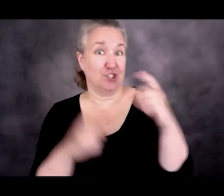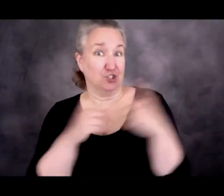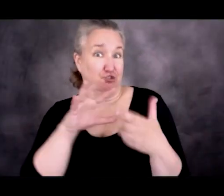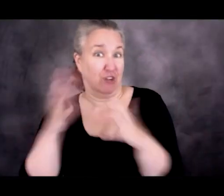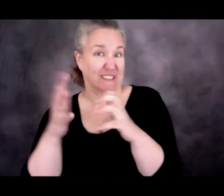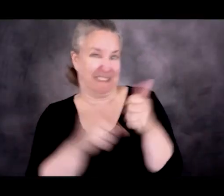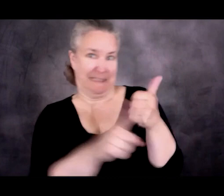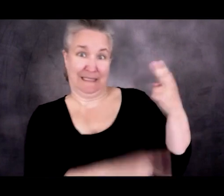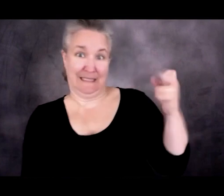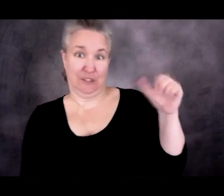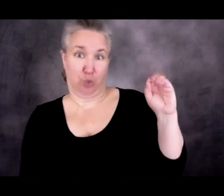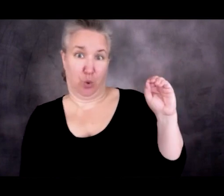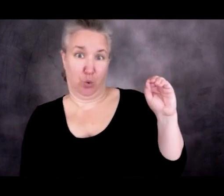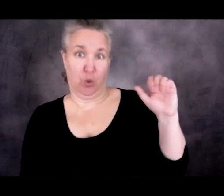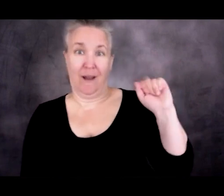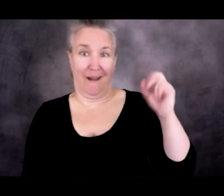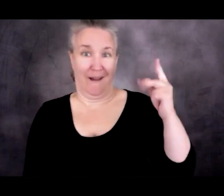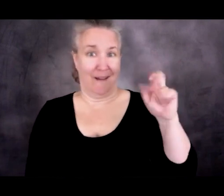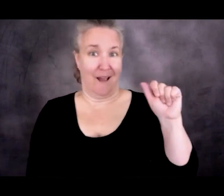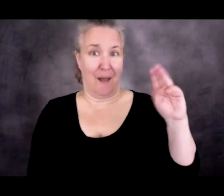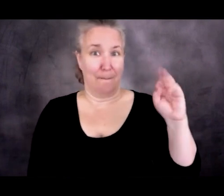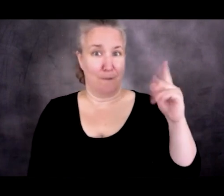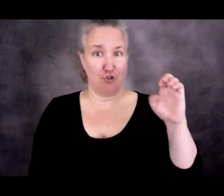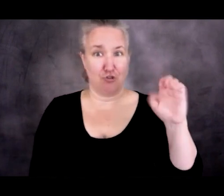a moral commitment to admit refugees-- asylum seekers, I'm sorry.